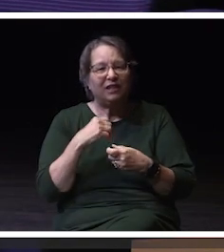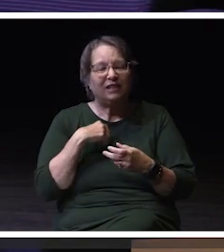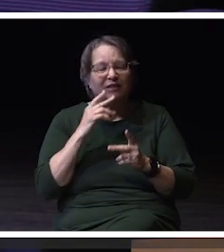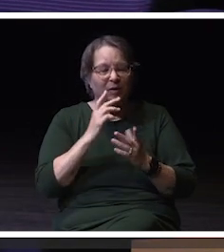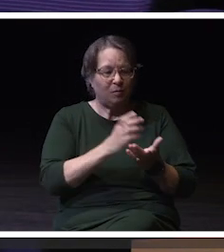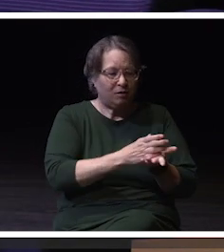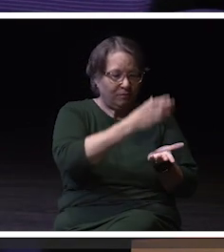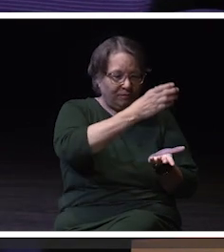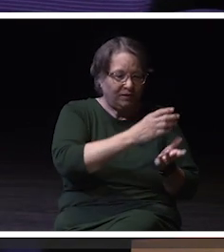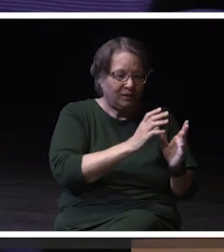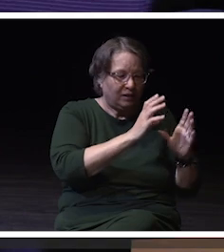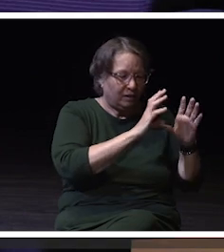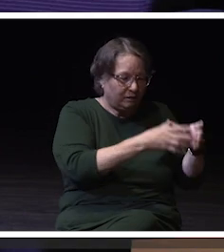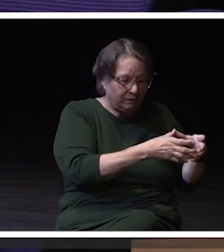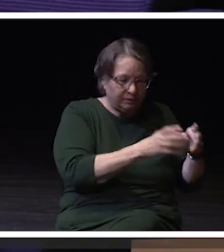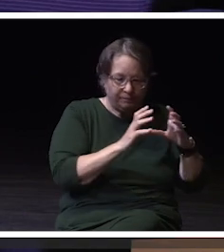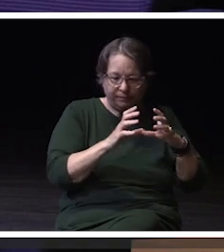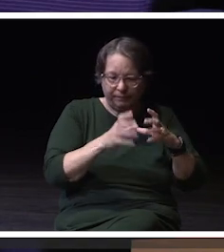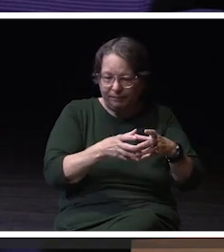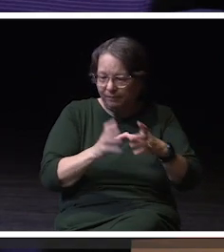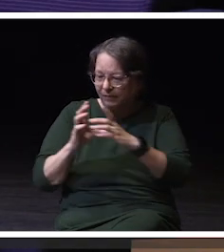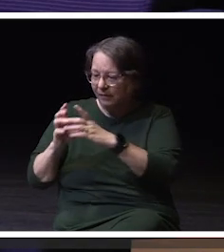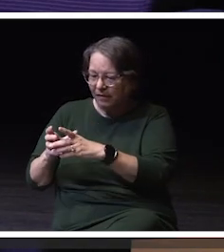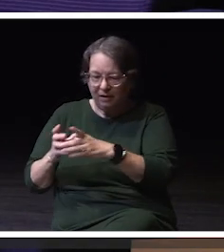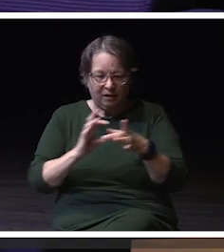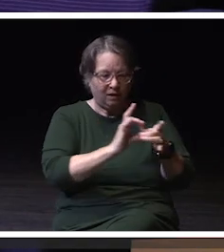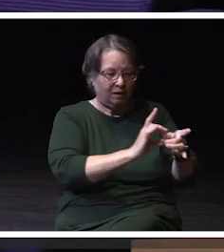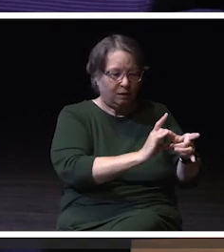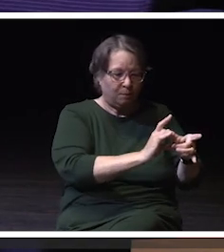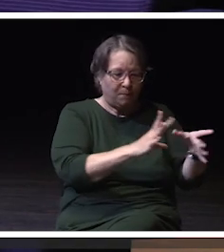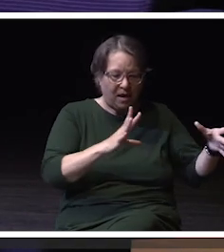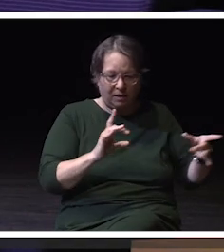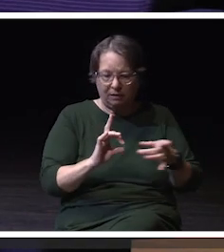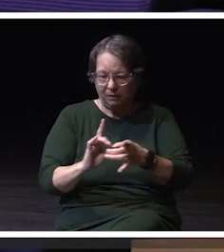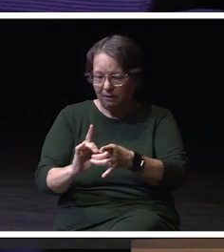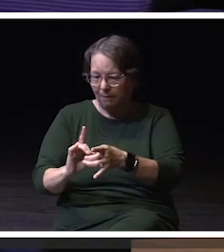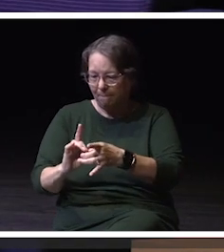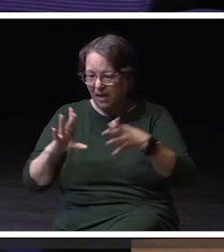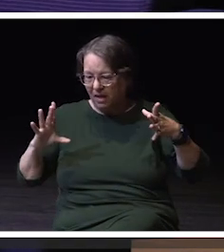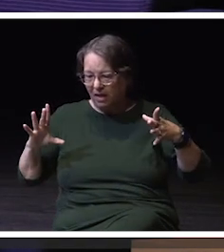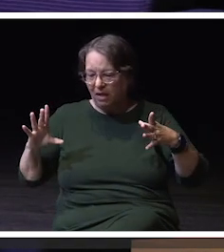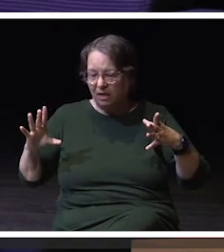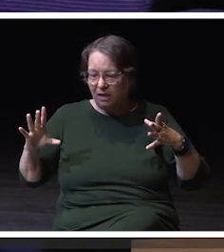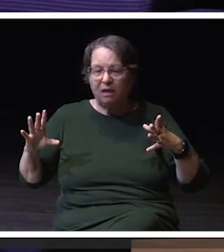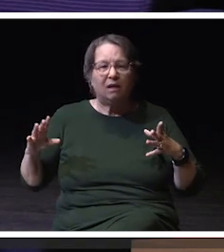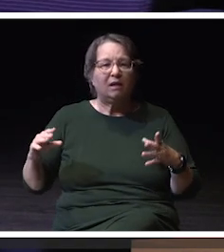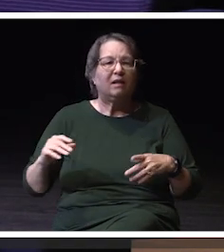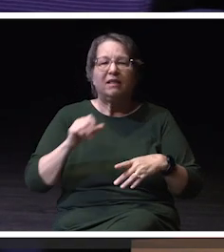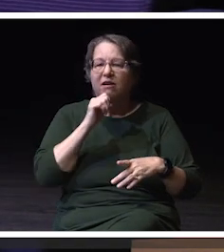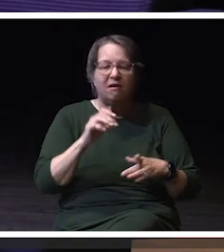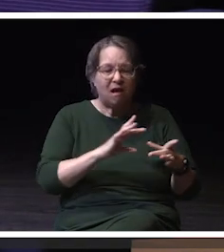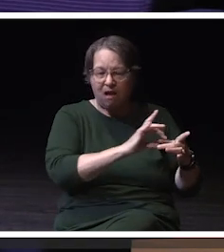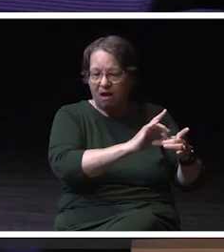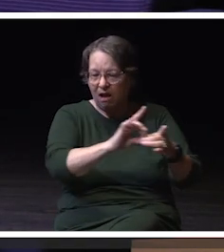the work are disconnected from each other, or a lot of the time just disconnected from the rest of the university.